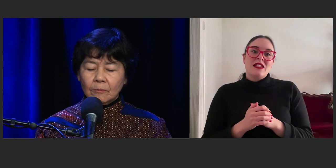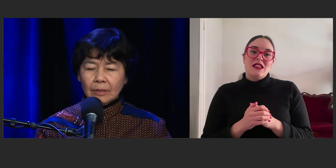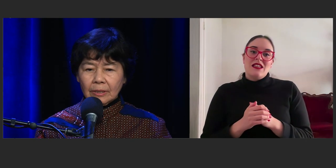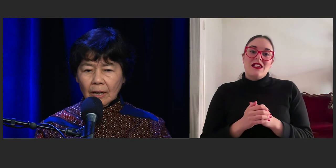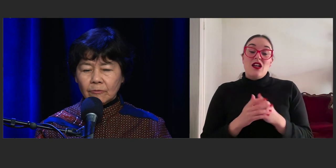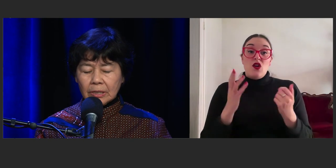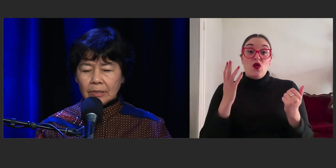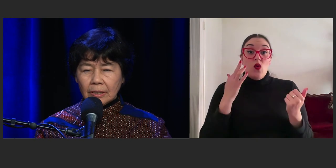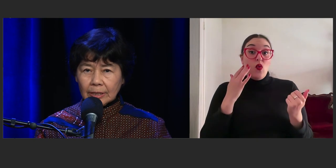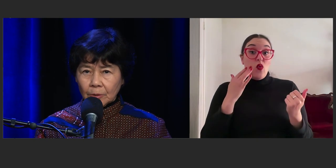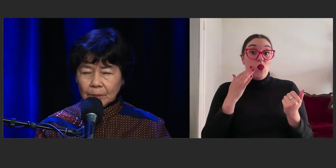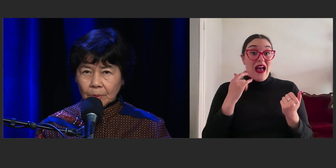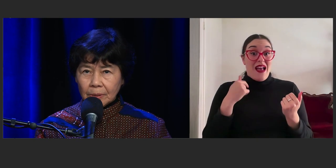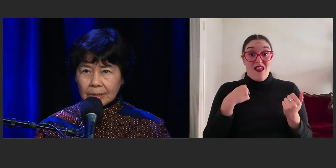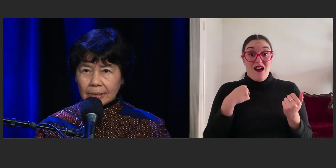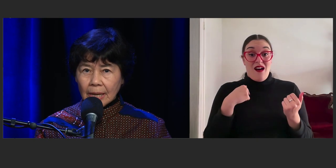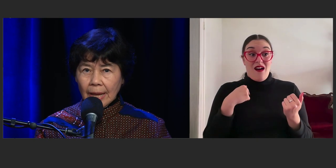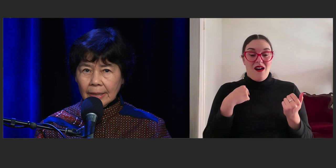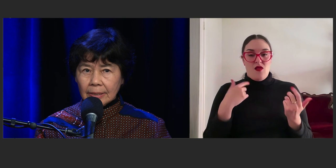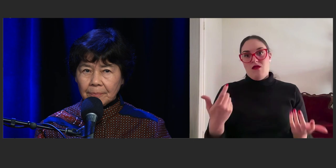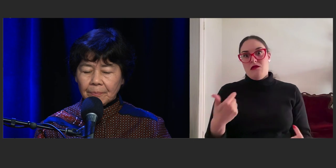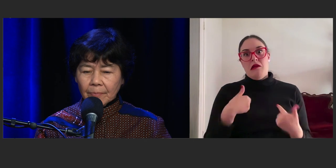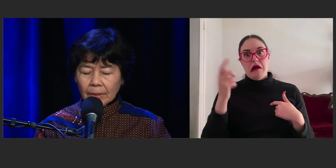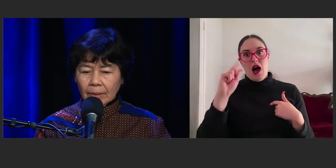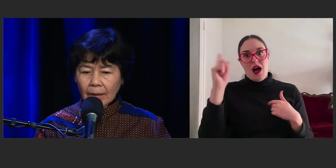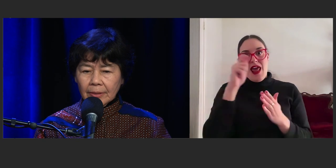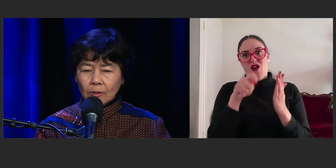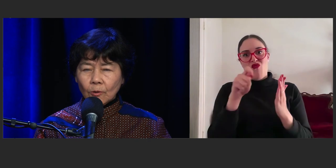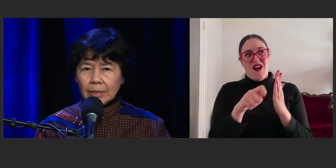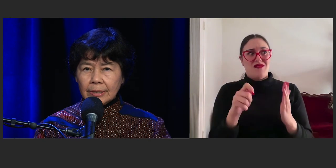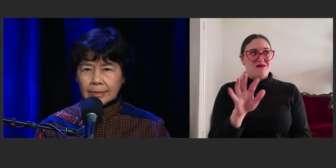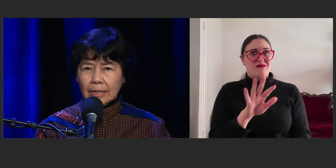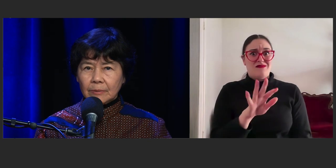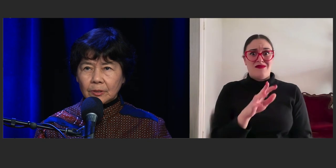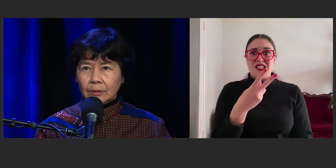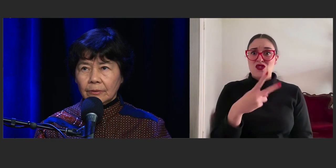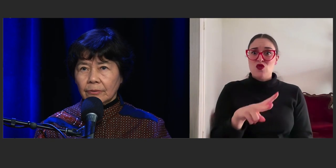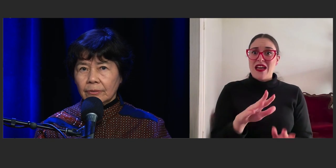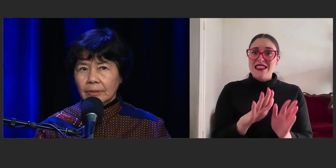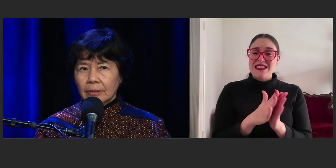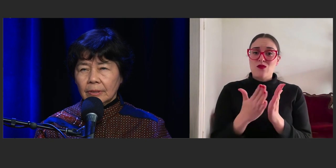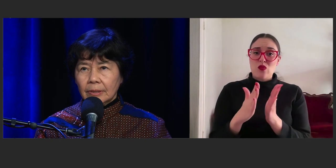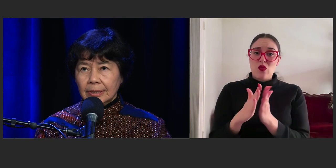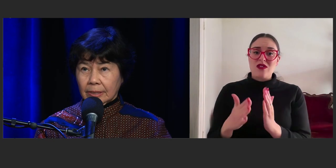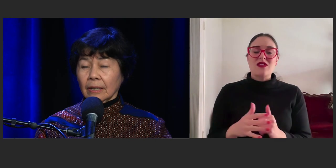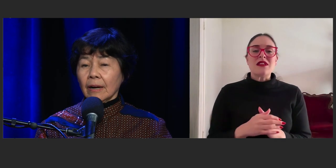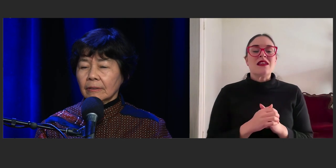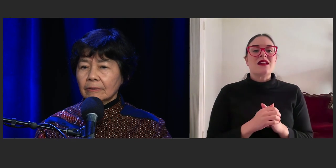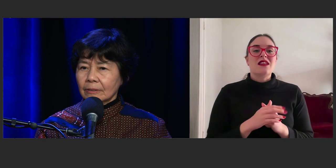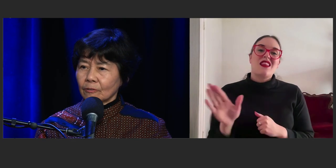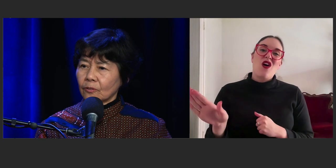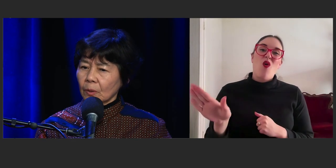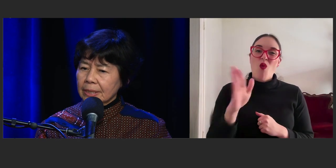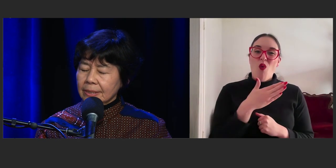well yeah, I've written like 20 books and they're all in the same sort of style or voice.